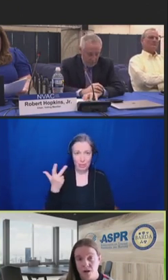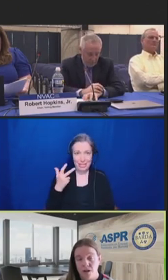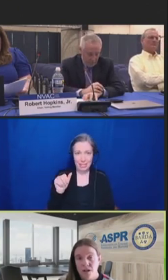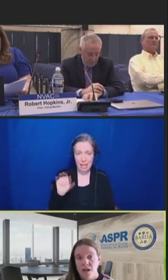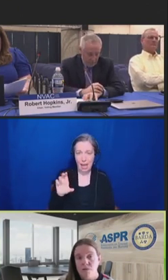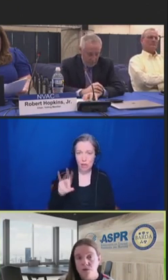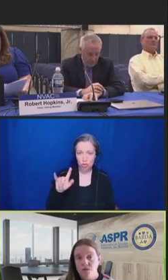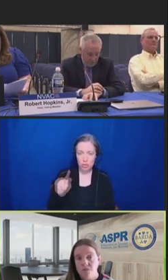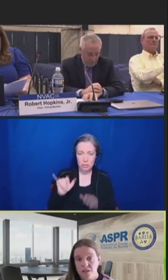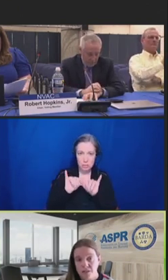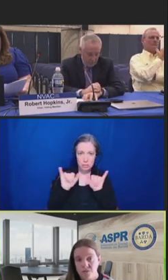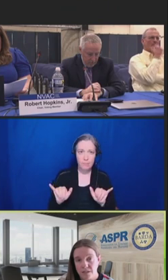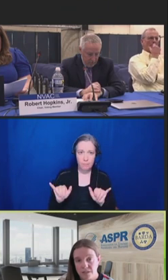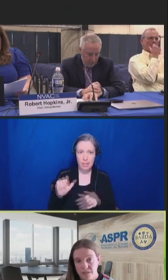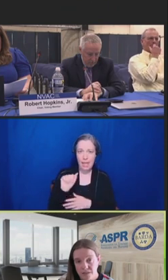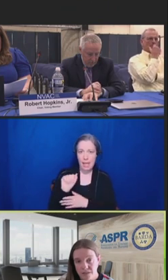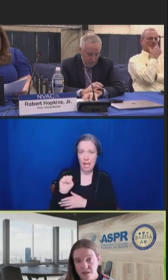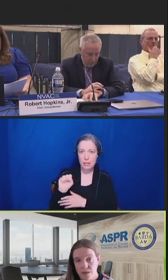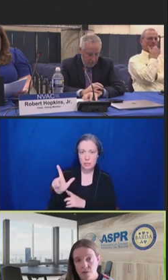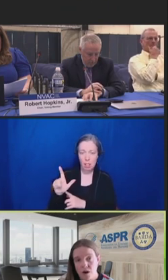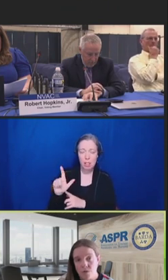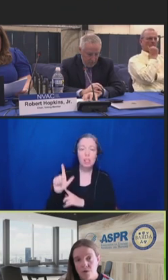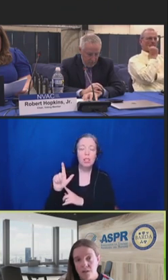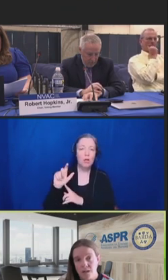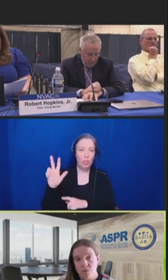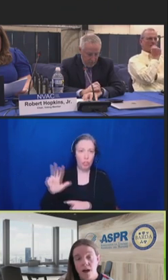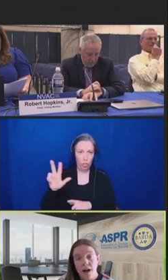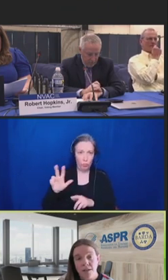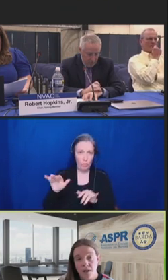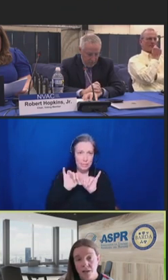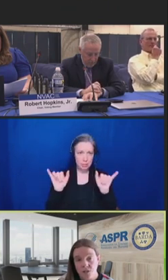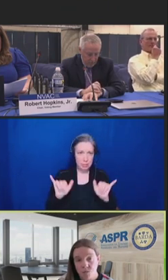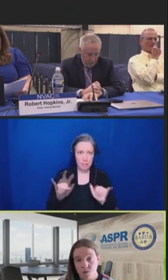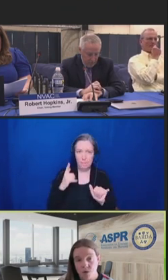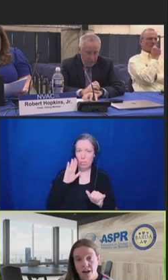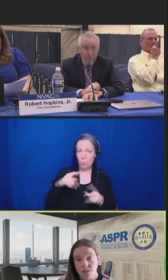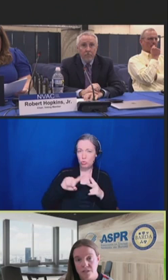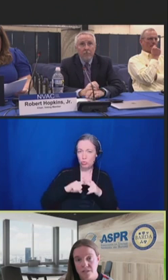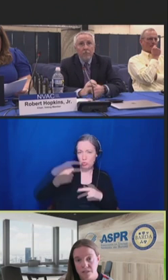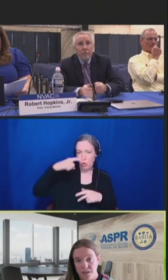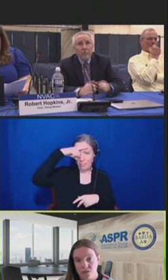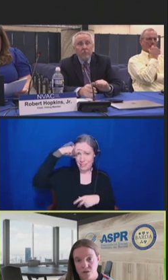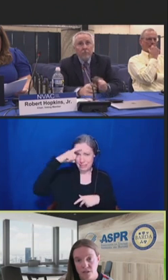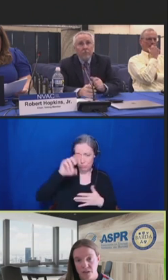And both of these vaccines are really highly matched to what we're actually seeing circulating